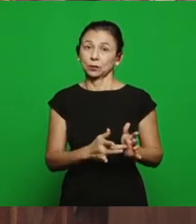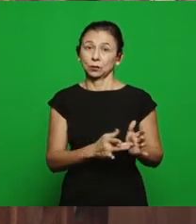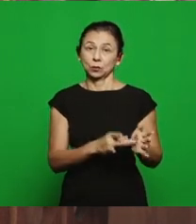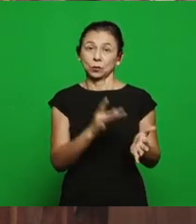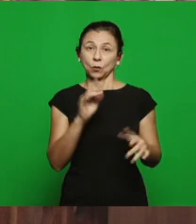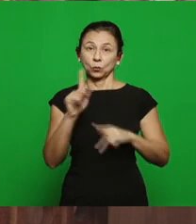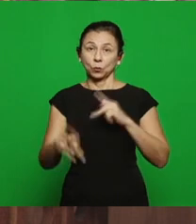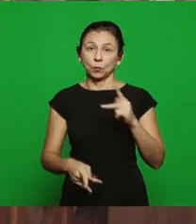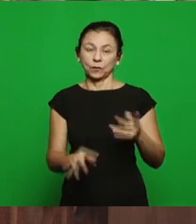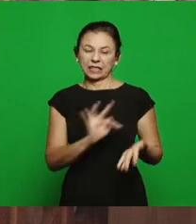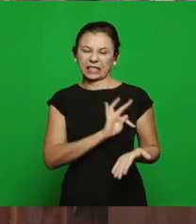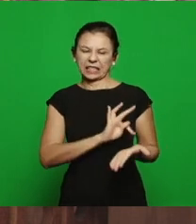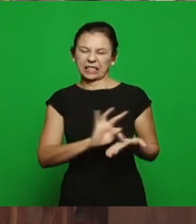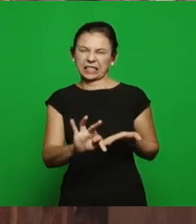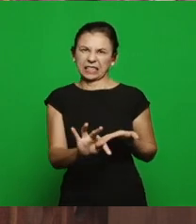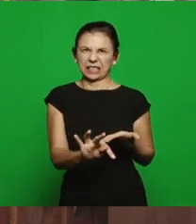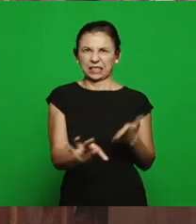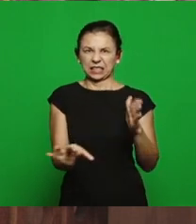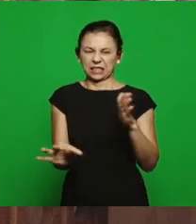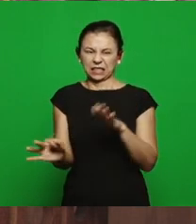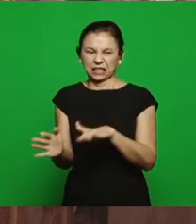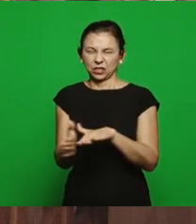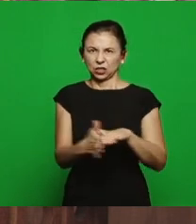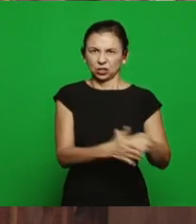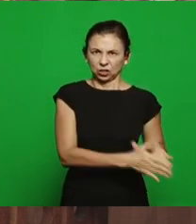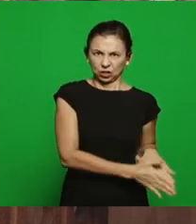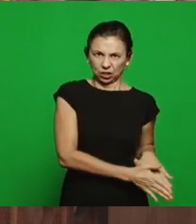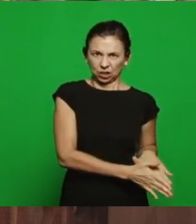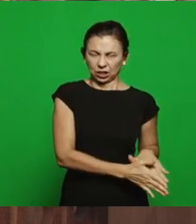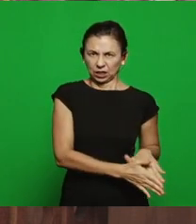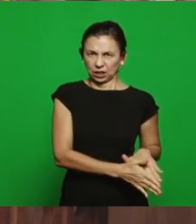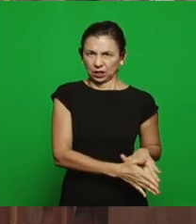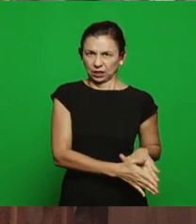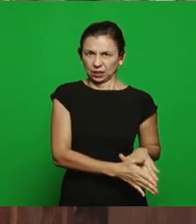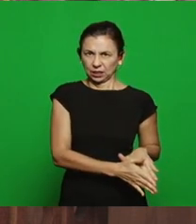the appearance, she takes the appearance and places